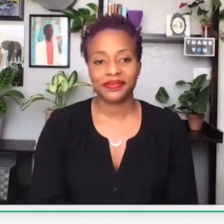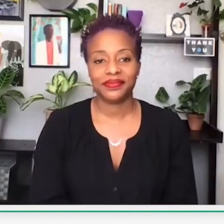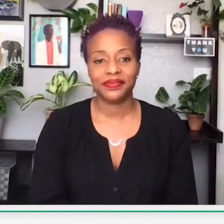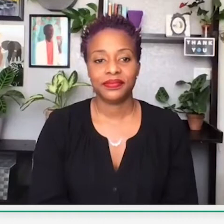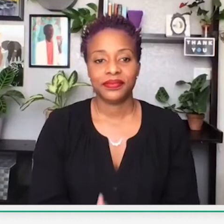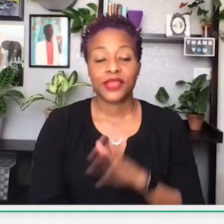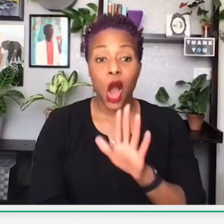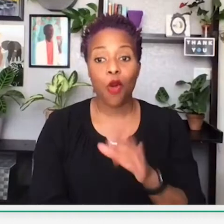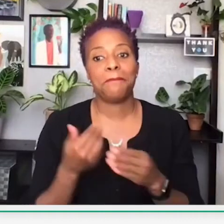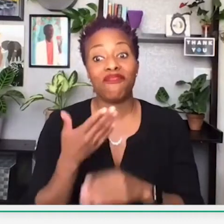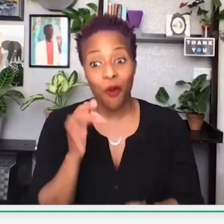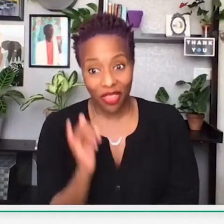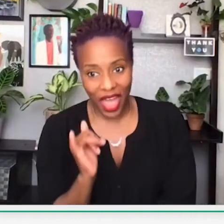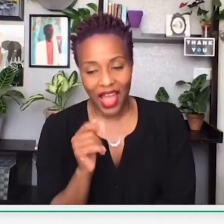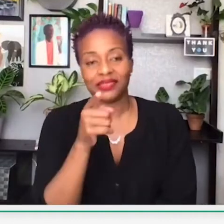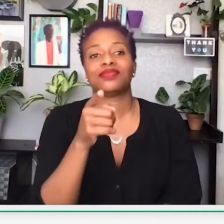Moving on. And then